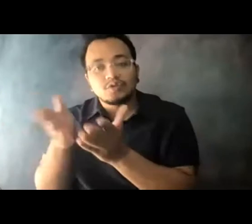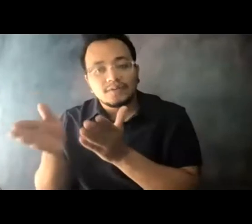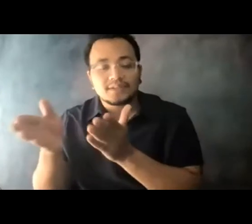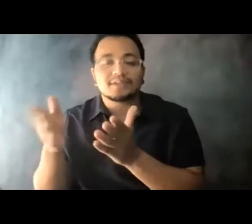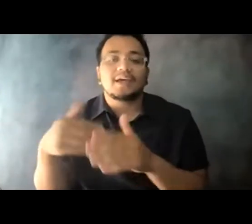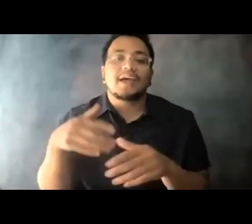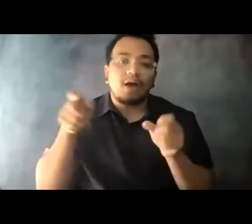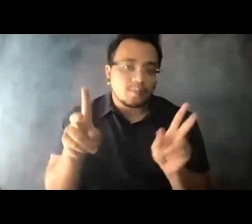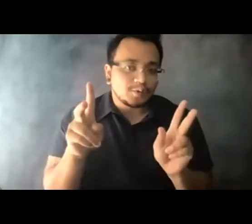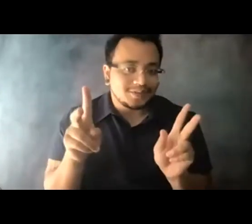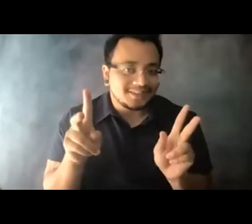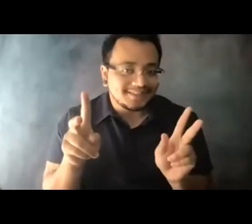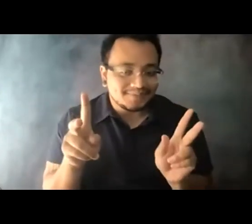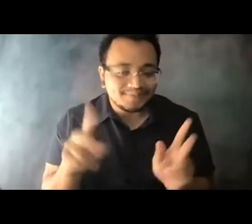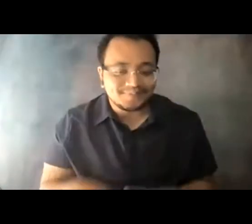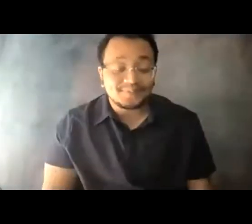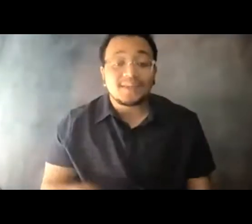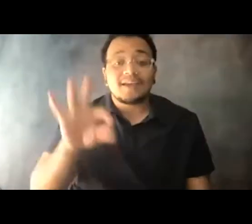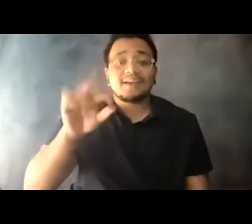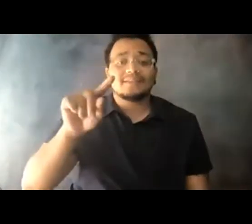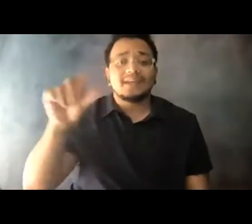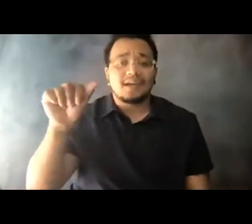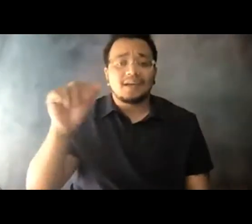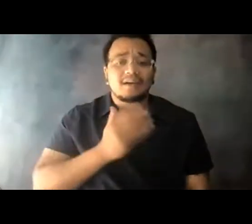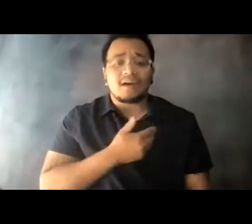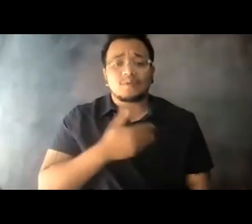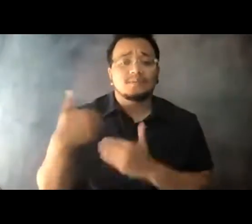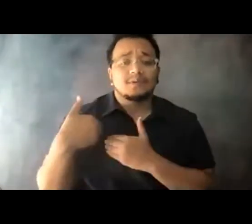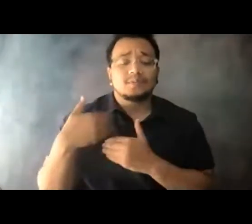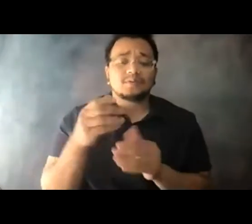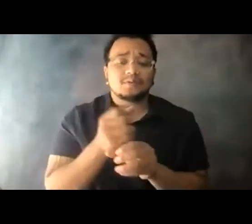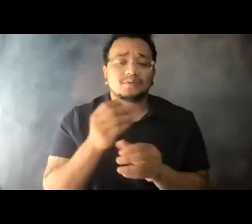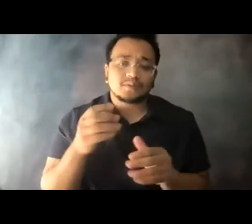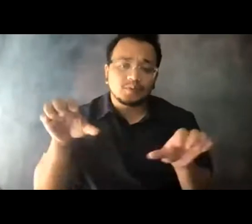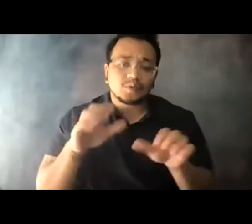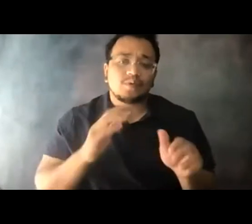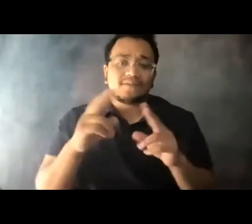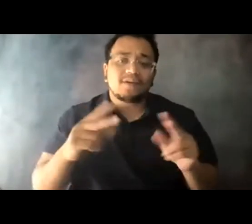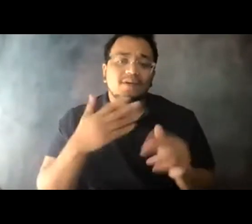14:03:03 At FTA, we want to ensure we're doing our very best to convey this simple message.